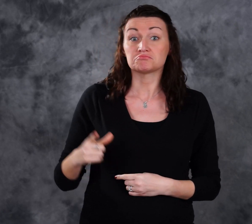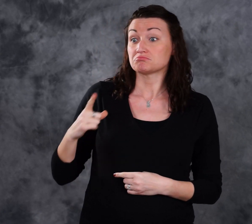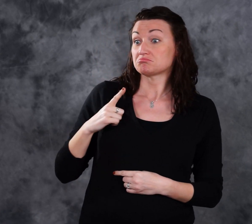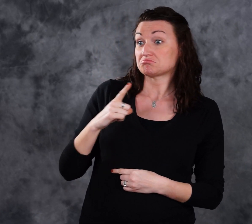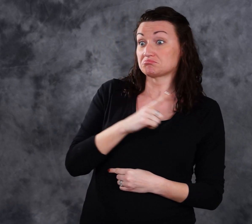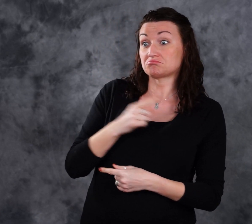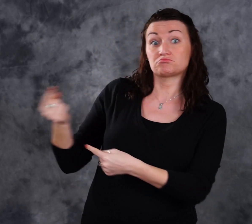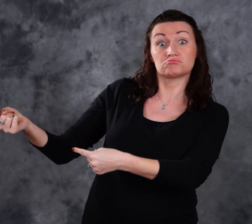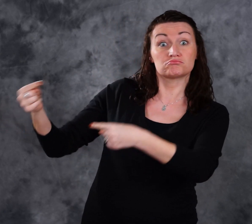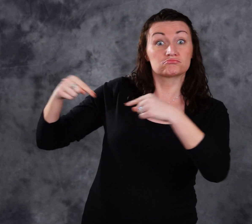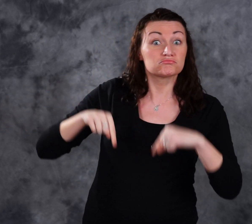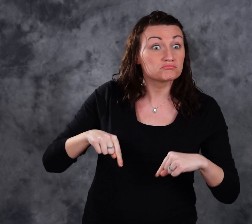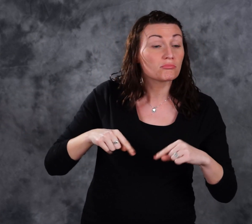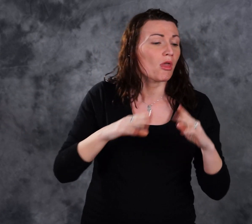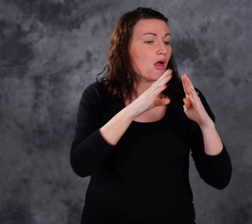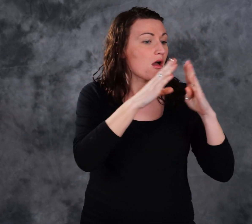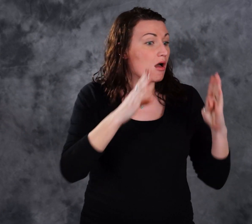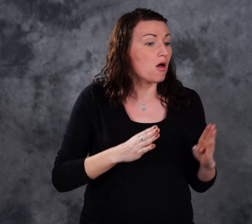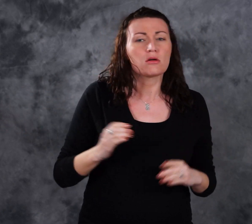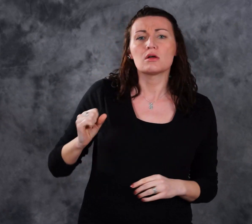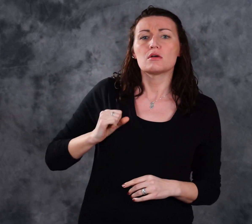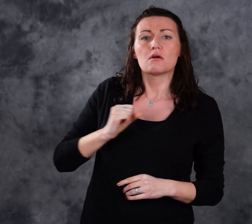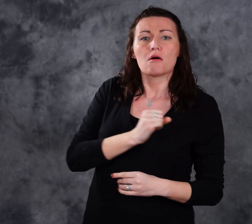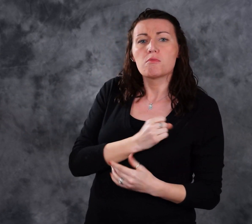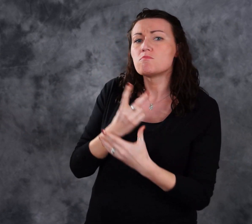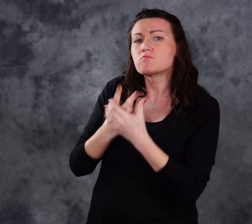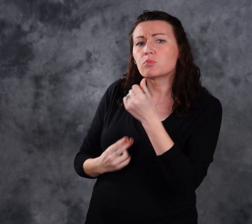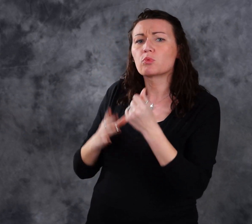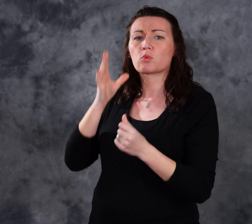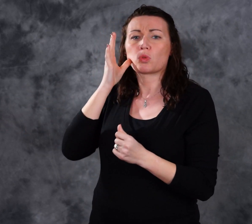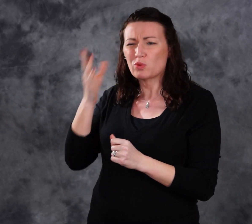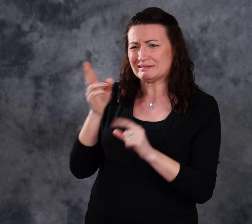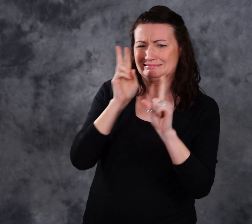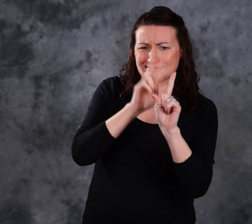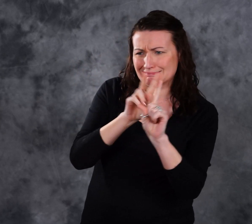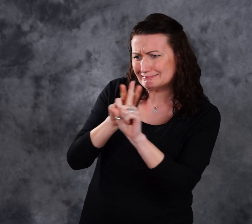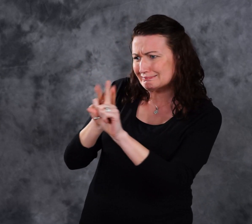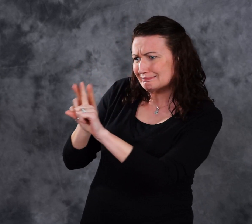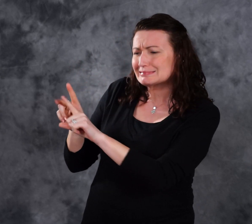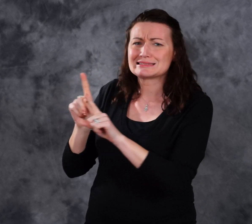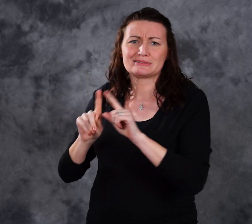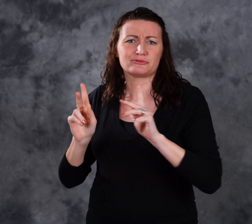When they return the House and Senate will assign members